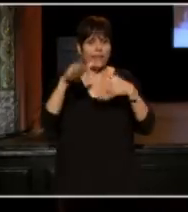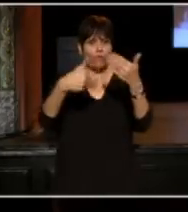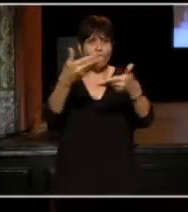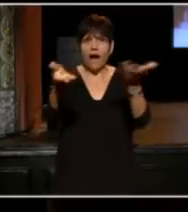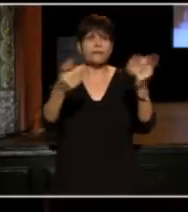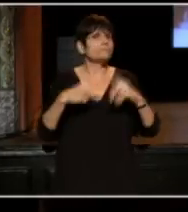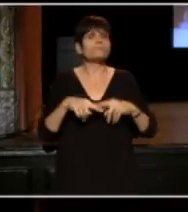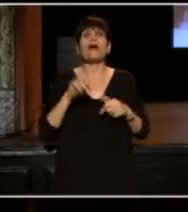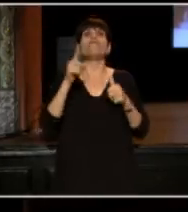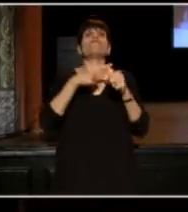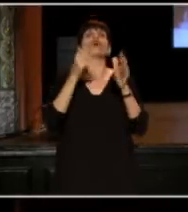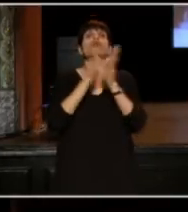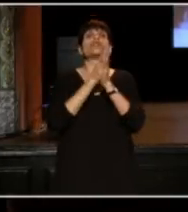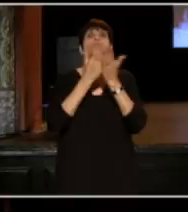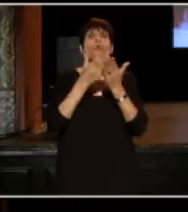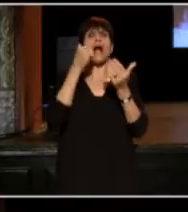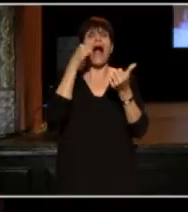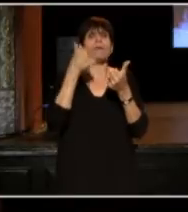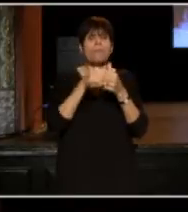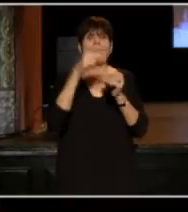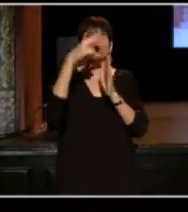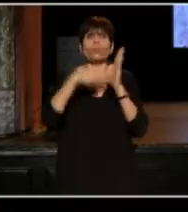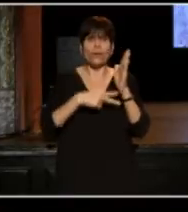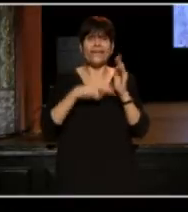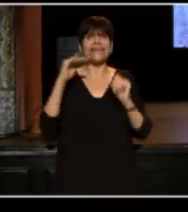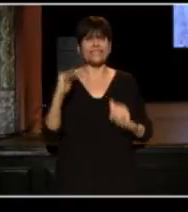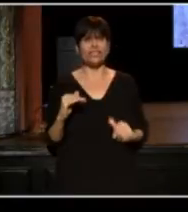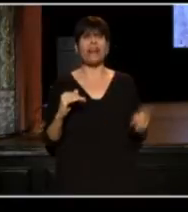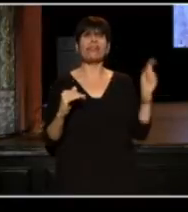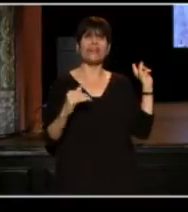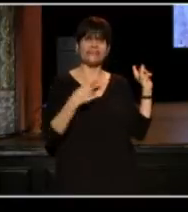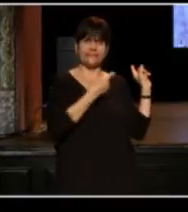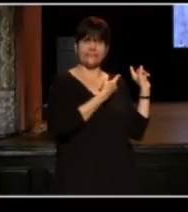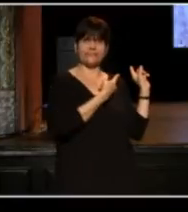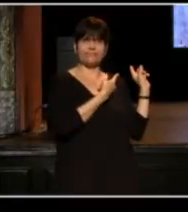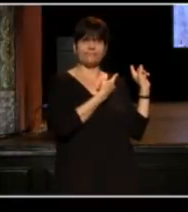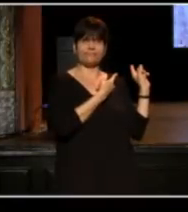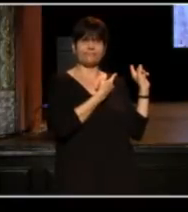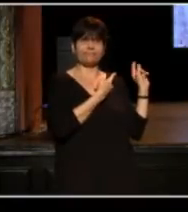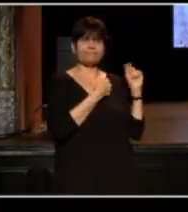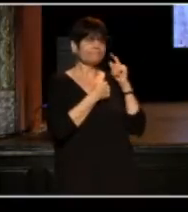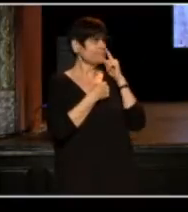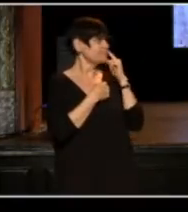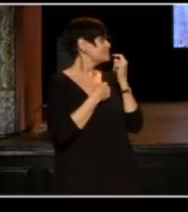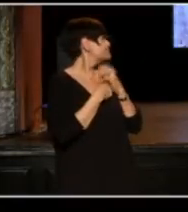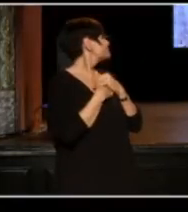The very first book I can remember reading as a child was this, "This is Apartheid".